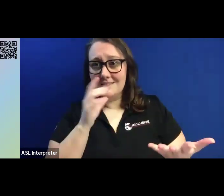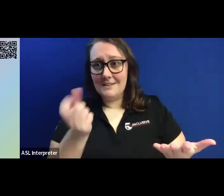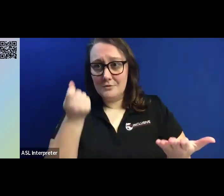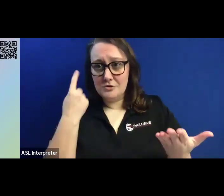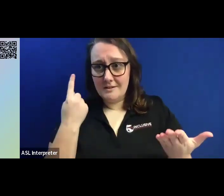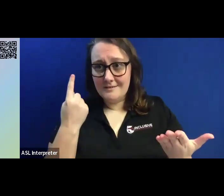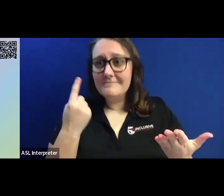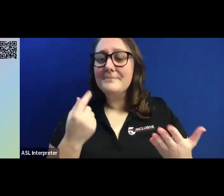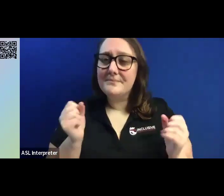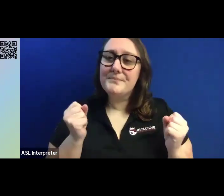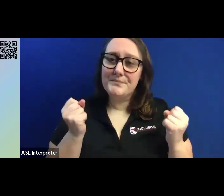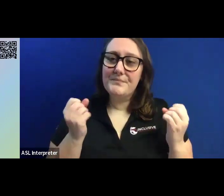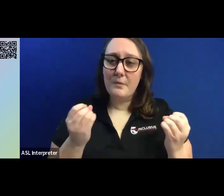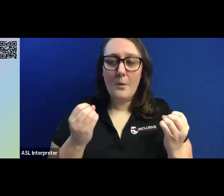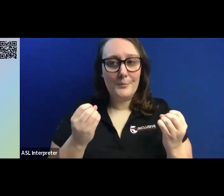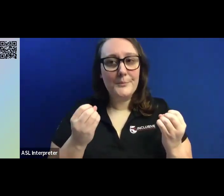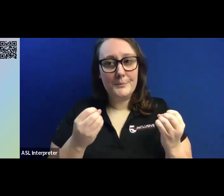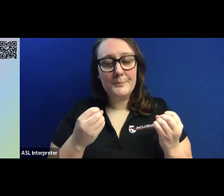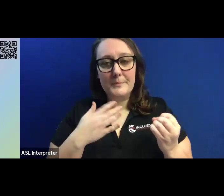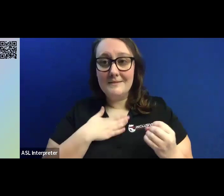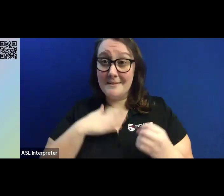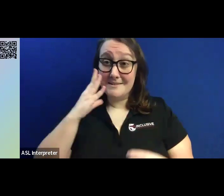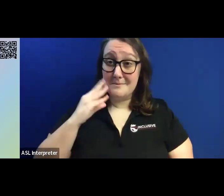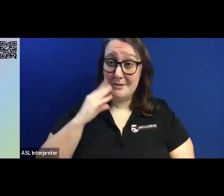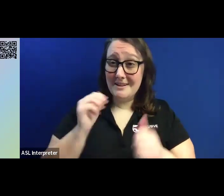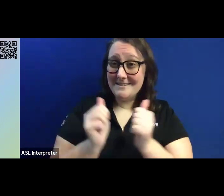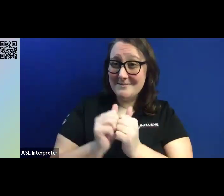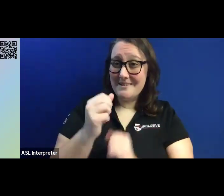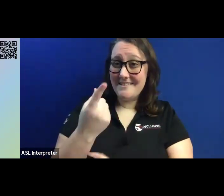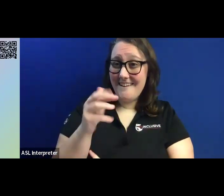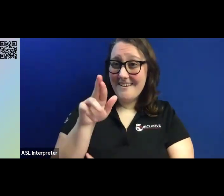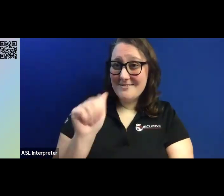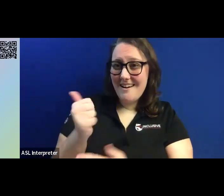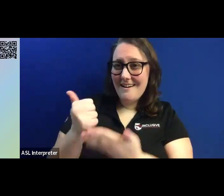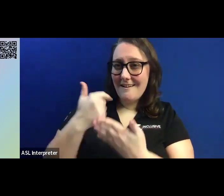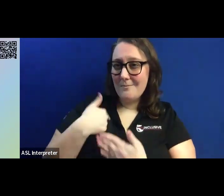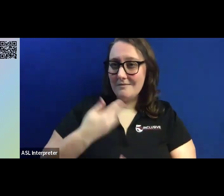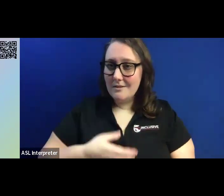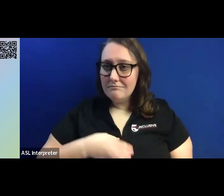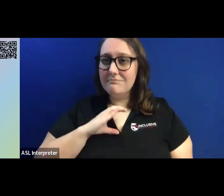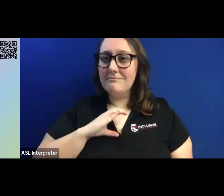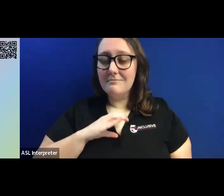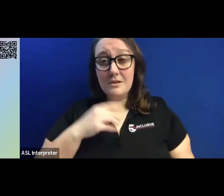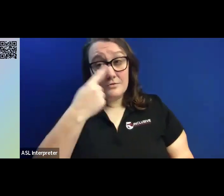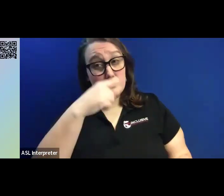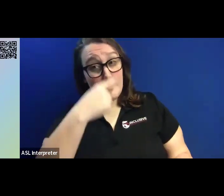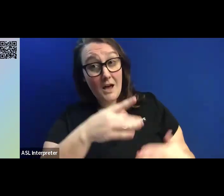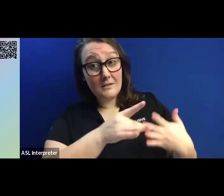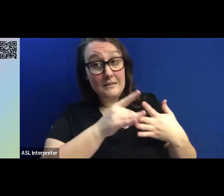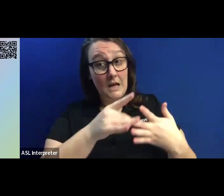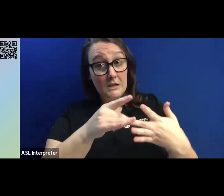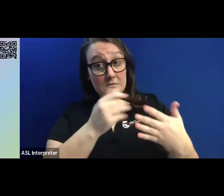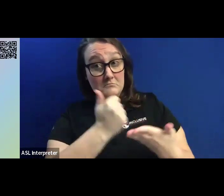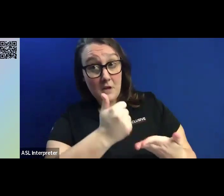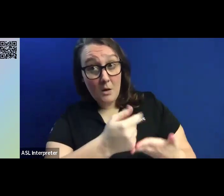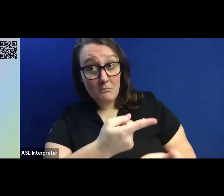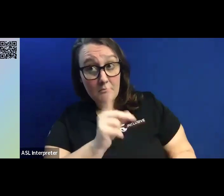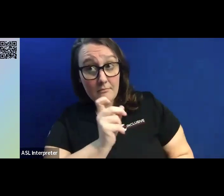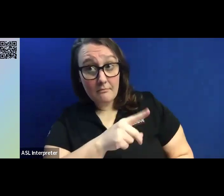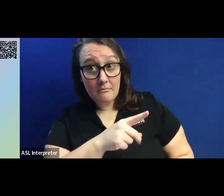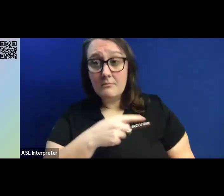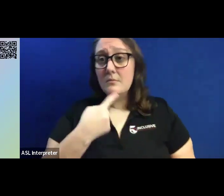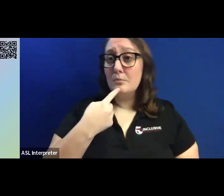So I went and said can I help them and gave my elbow, and the person was kind enough to say yes I need help and I was able to guide the person to their building.